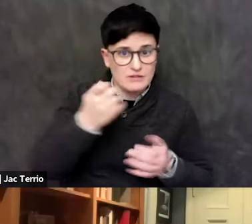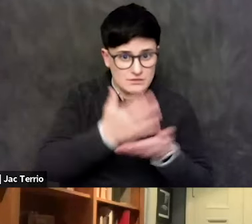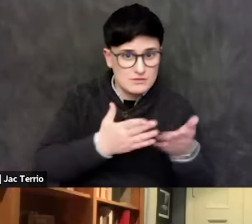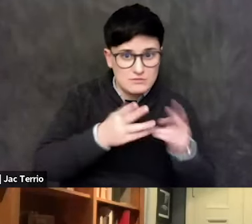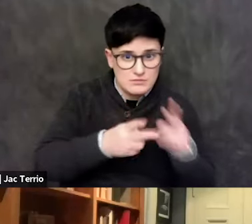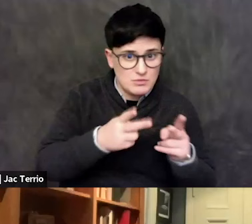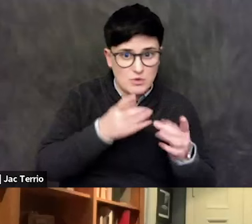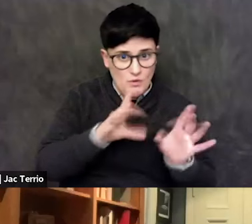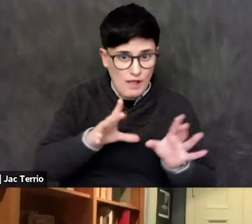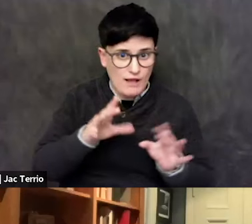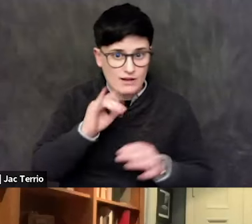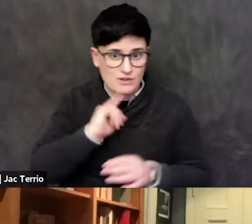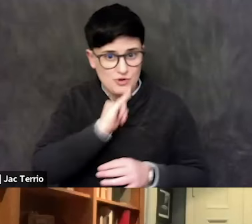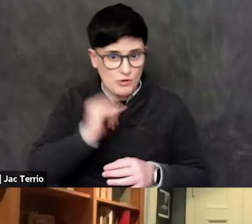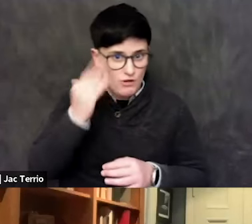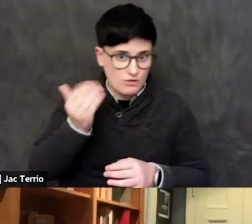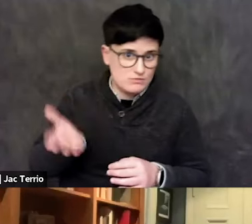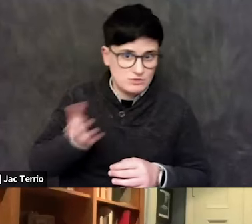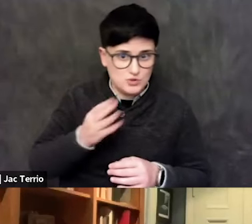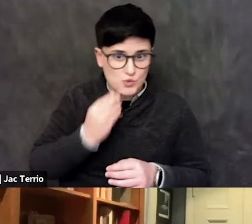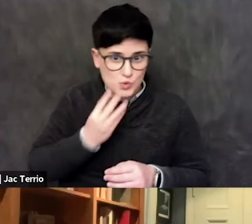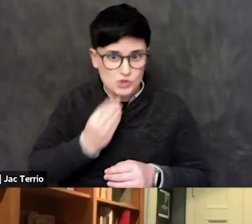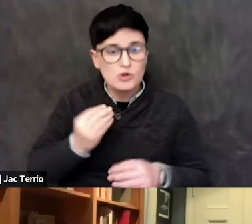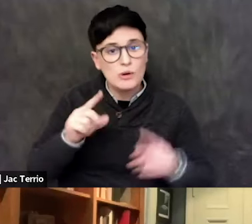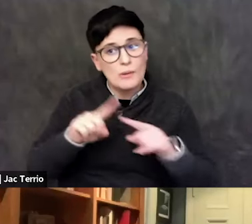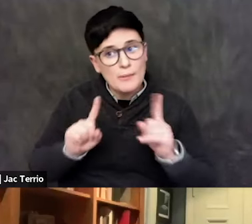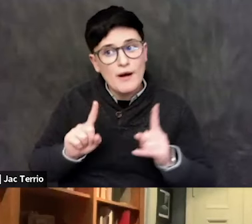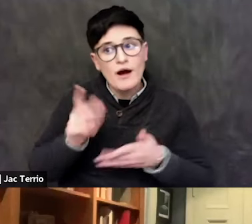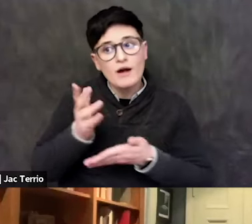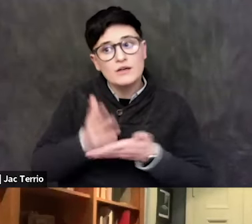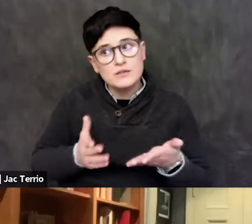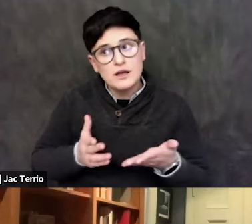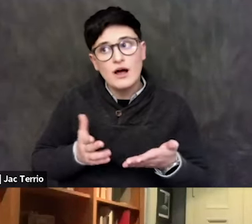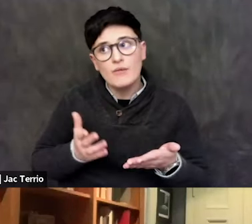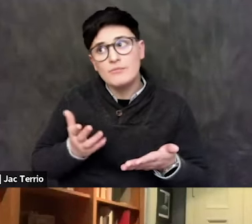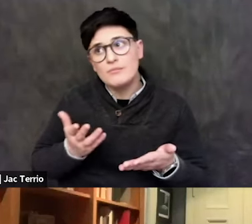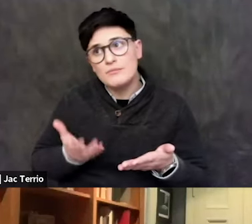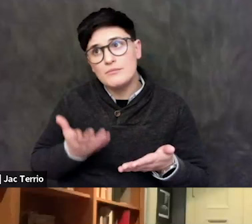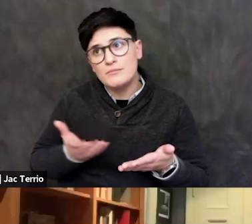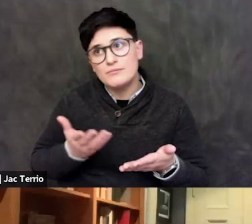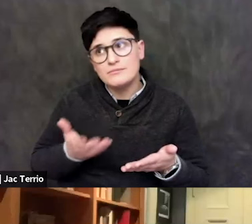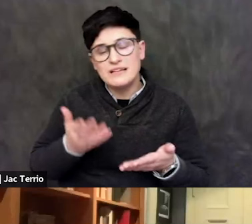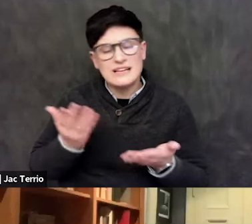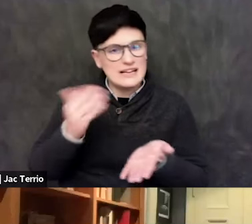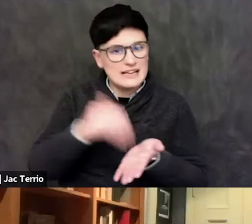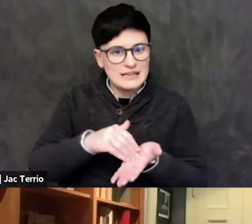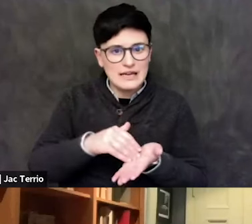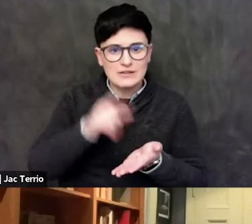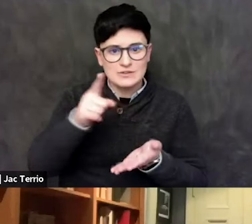But I think some of it is, you know, again, seeing the pictures, having the concerns.